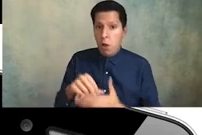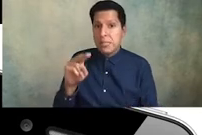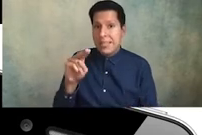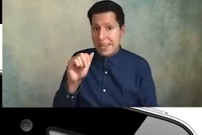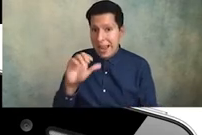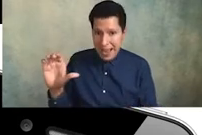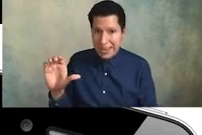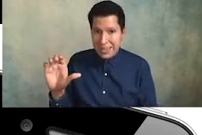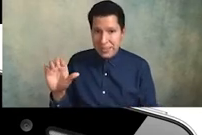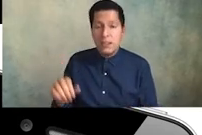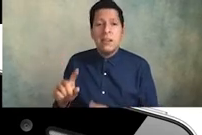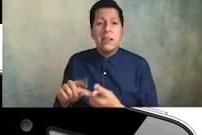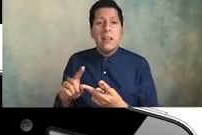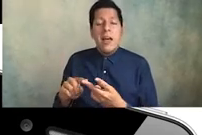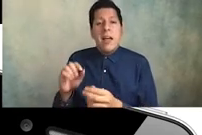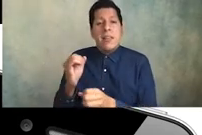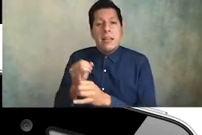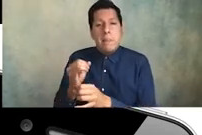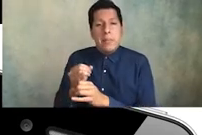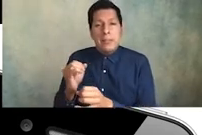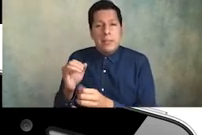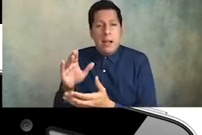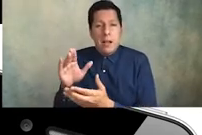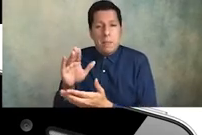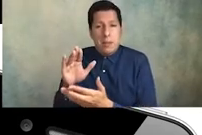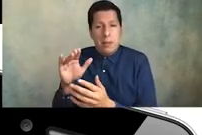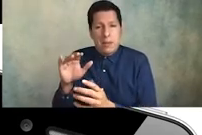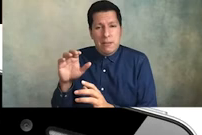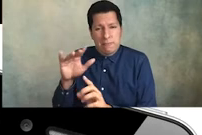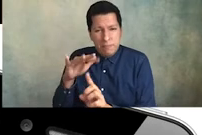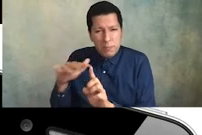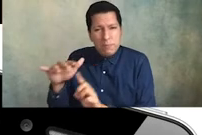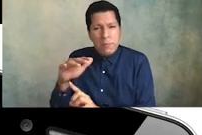campus climate survey they're going to be participating in climate surveys for faculty